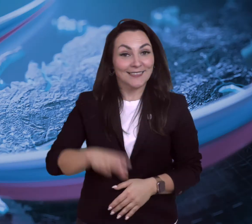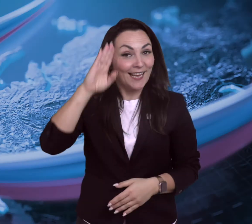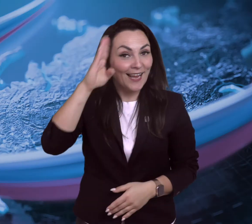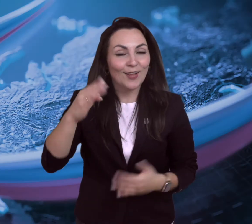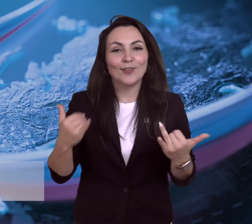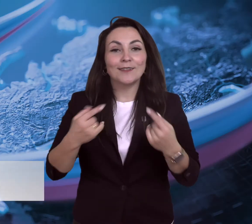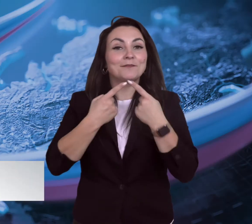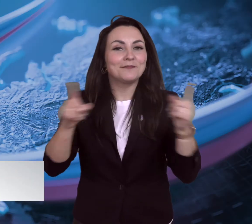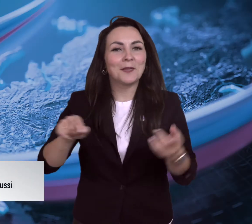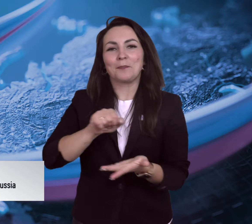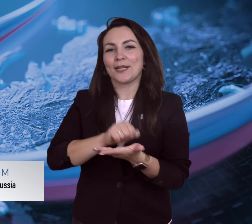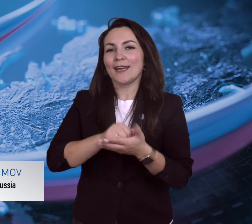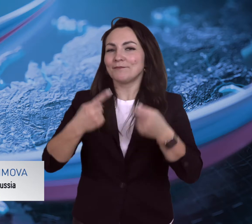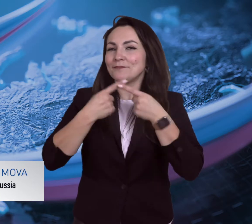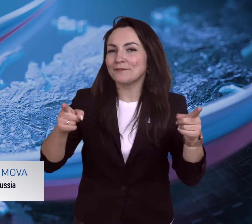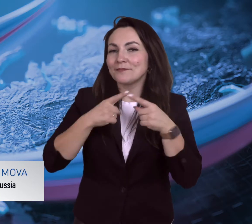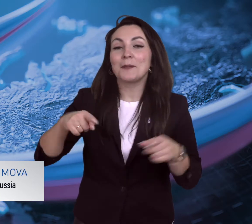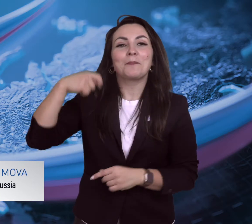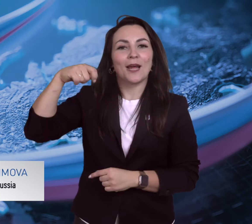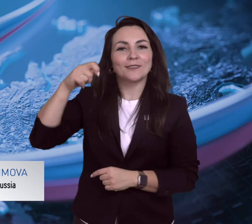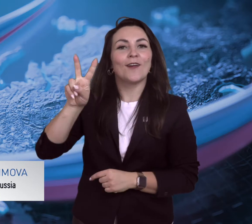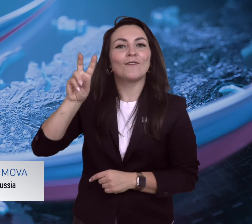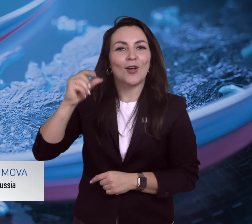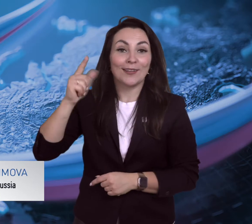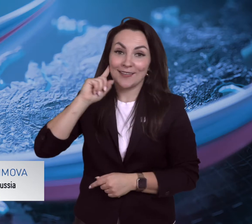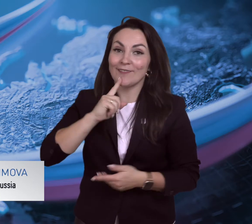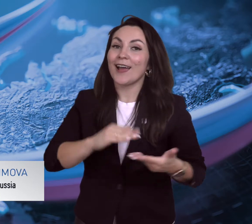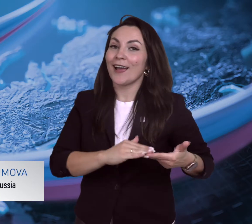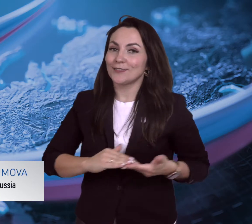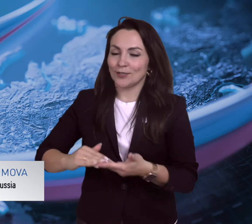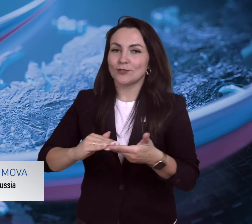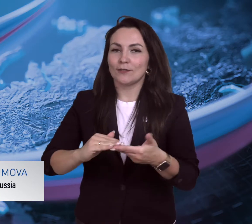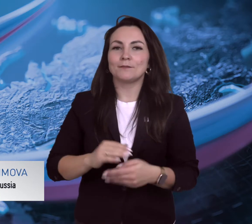Hello, the press service of the ARSD President is on the air.